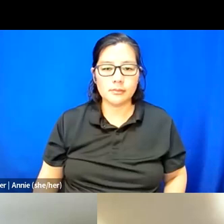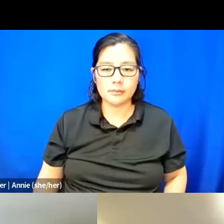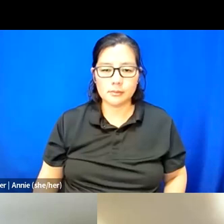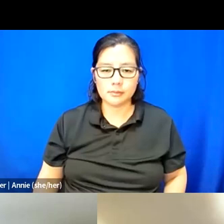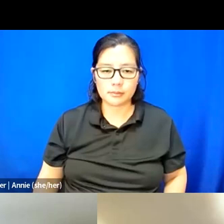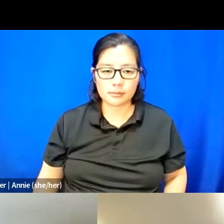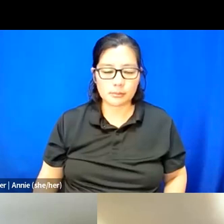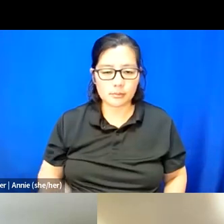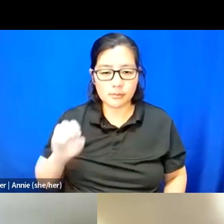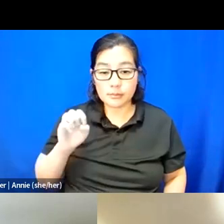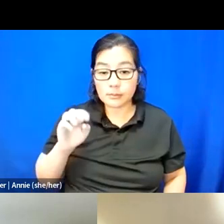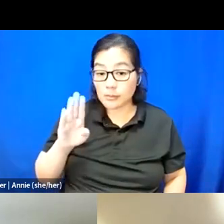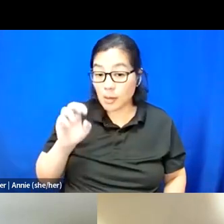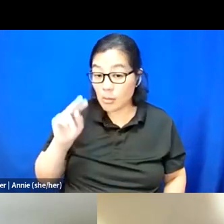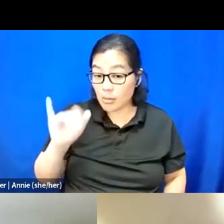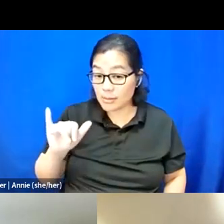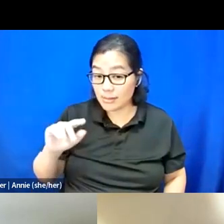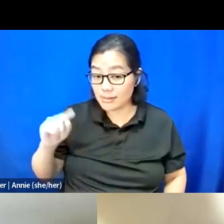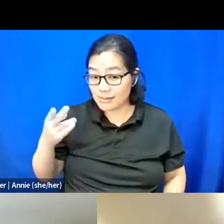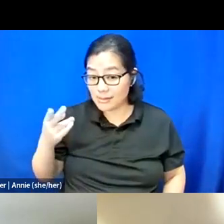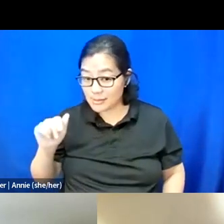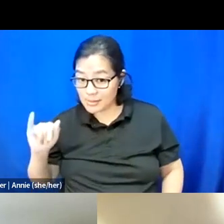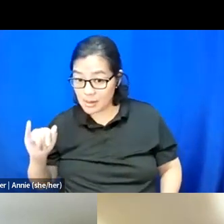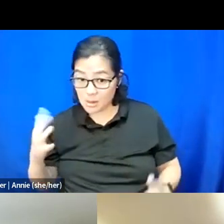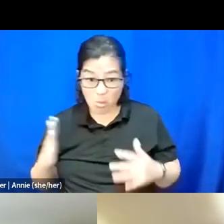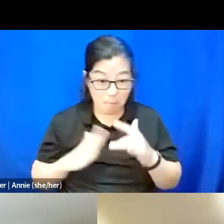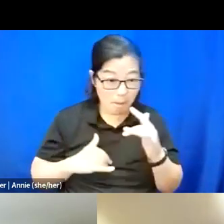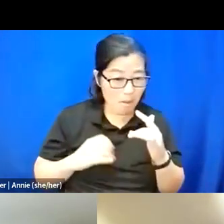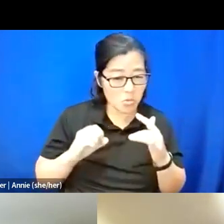Ebony or Thai, would you like to pass or would you like to add anything?